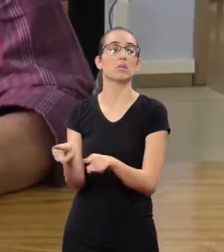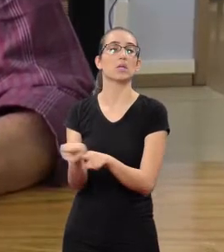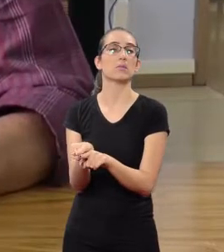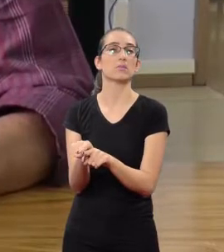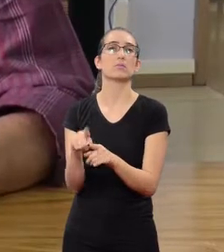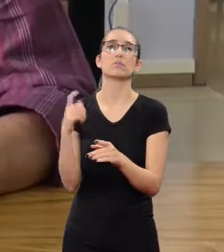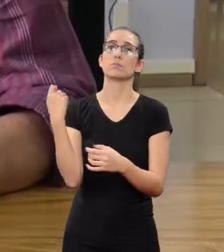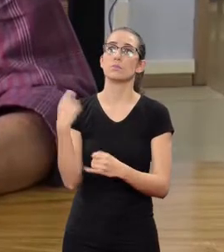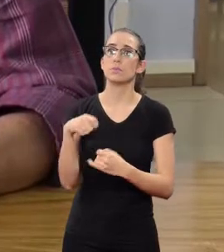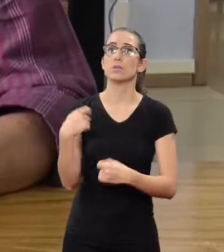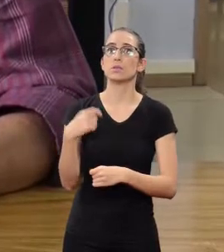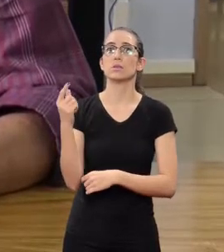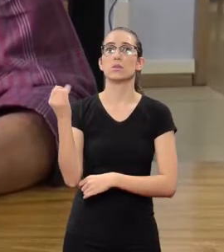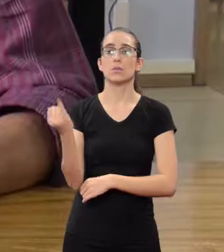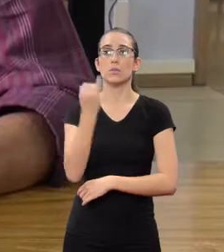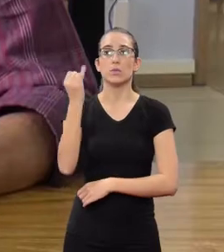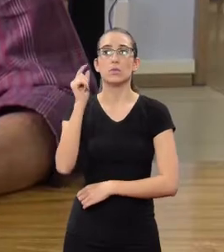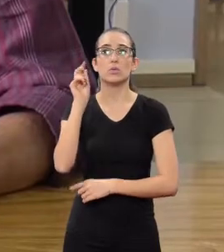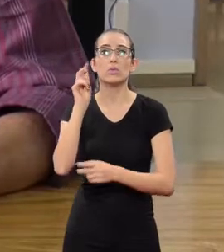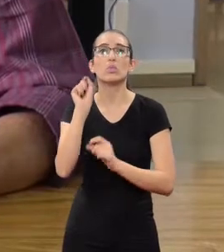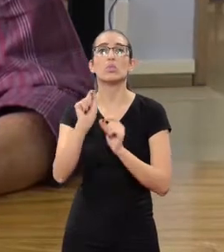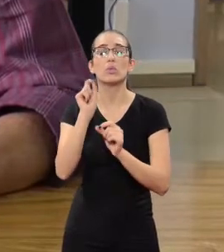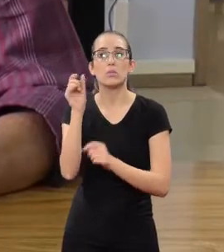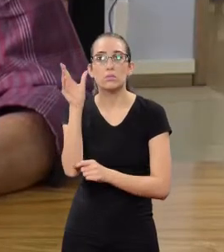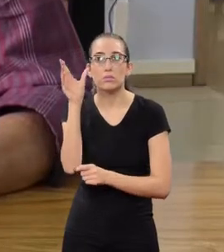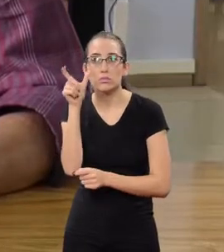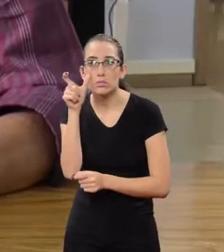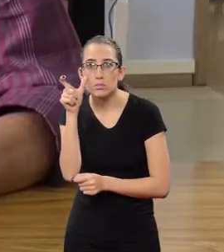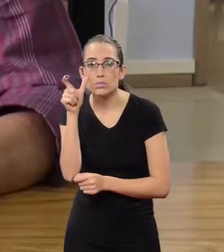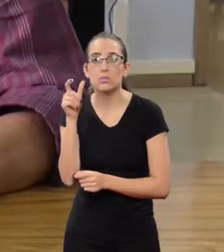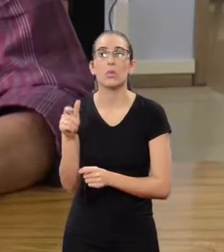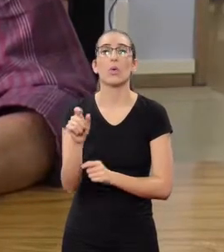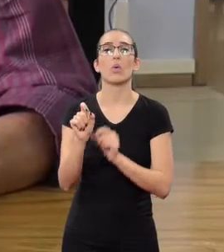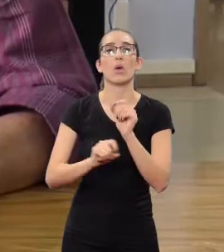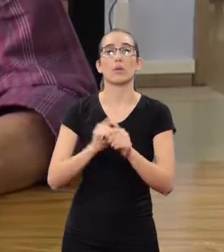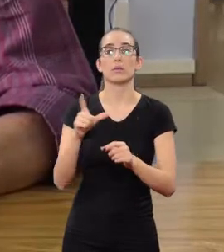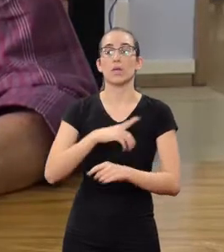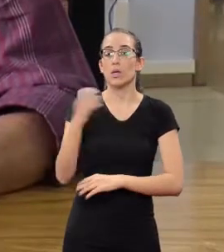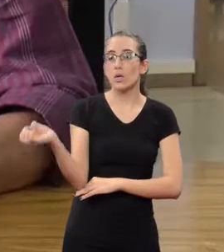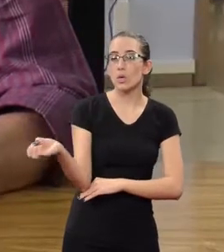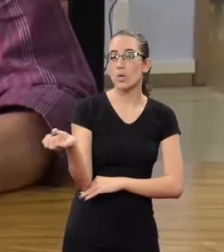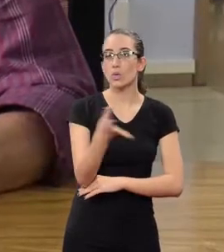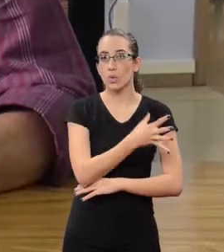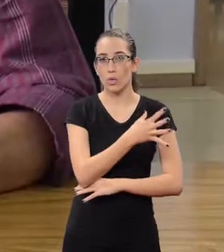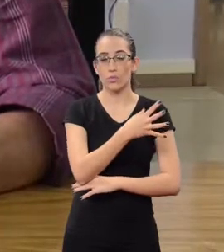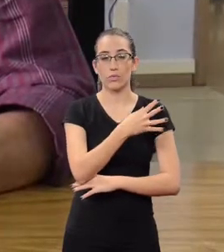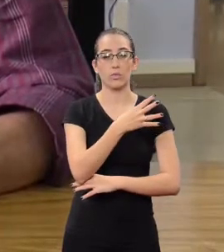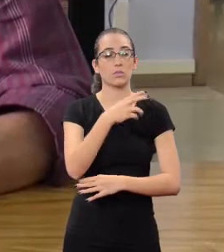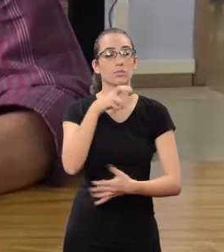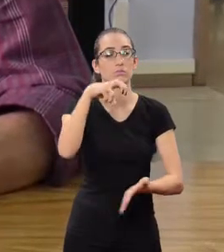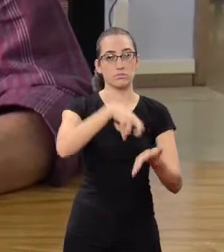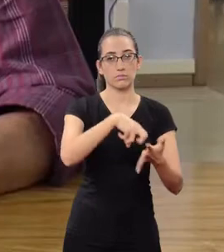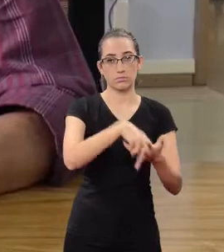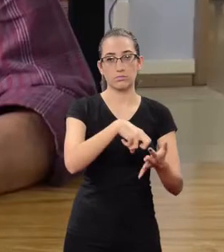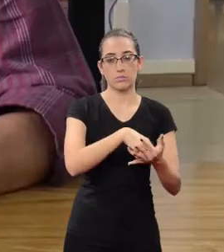It's importan to observe that, currently in Brazil, there is a new modality of penal execution